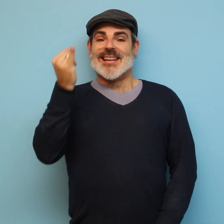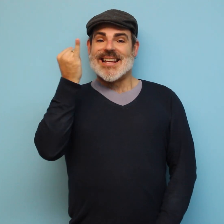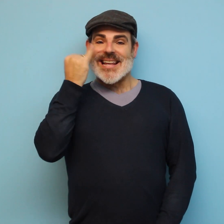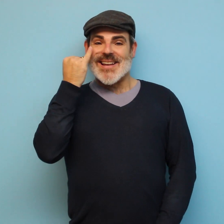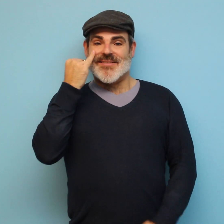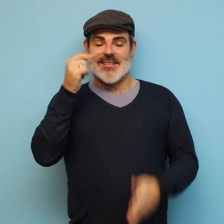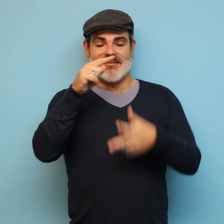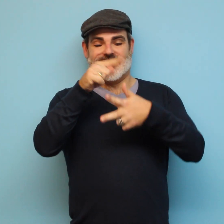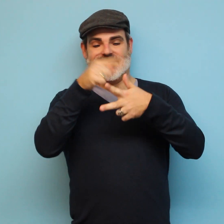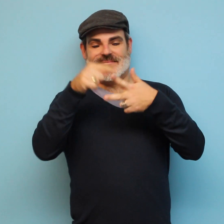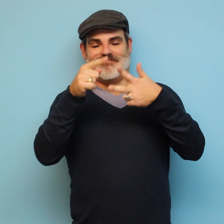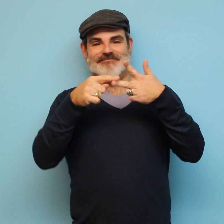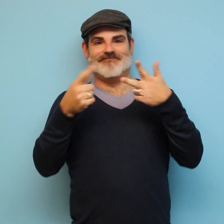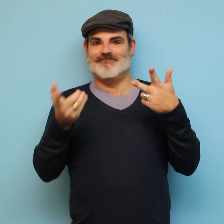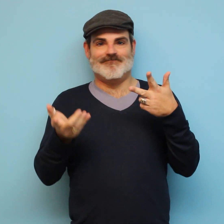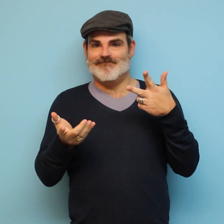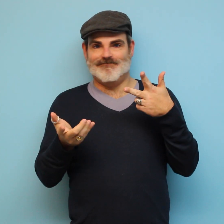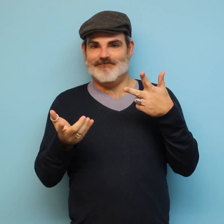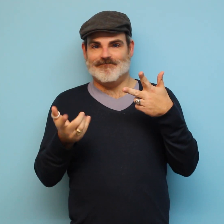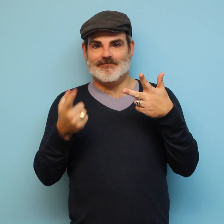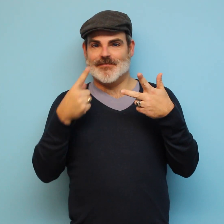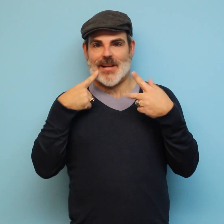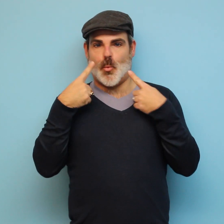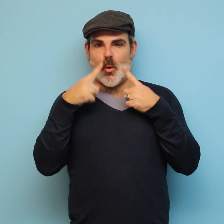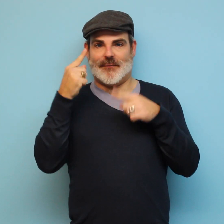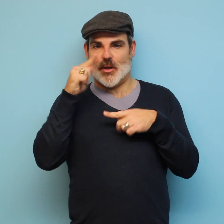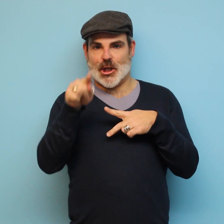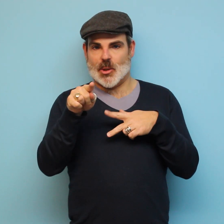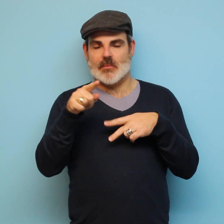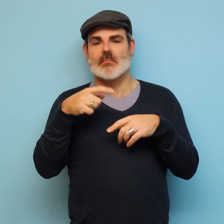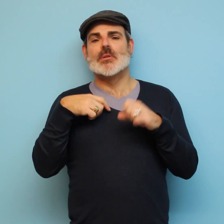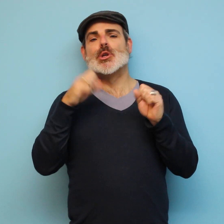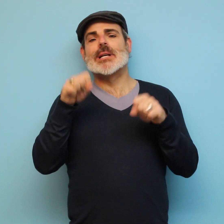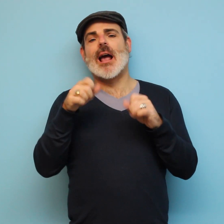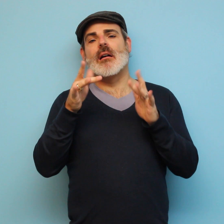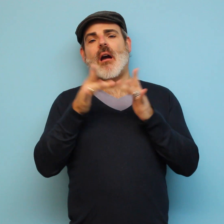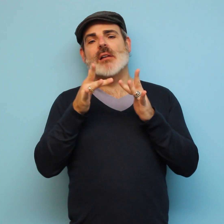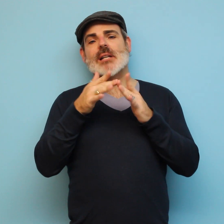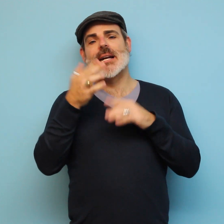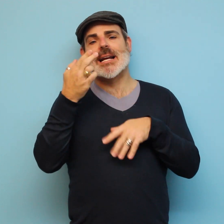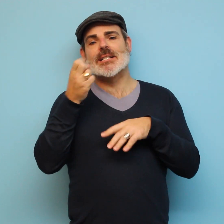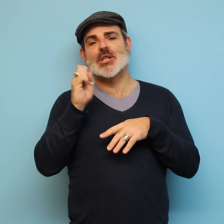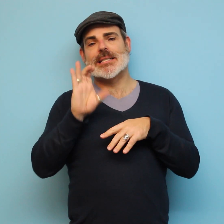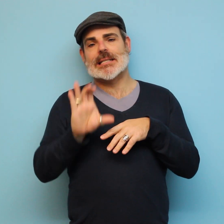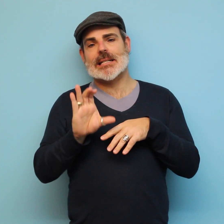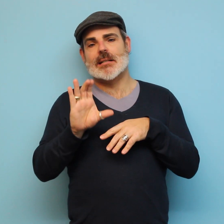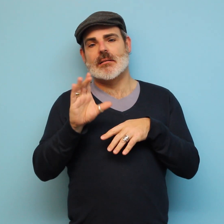If you cannot drop off your ballot or mail it, contact HSDC.